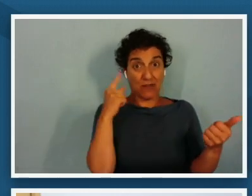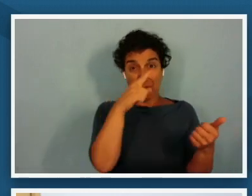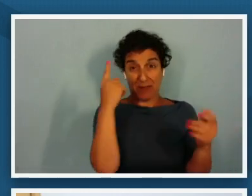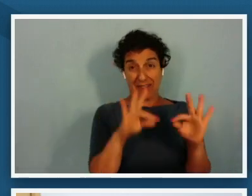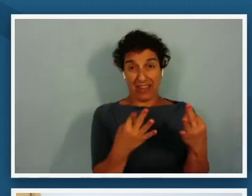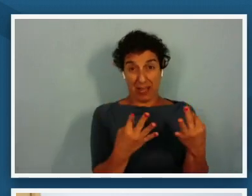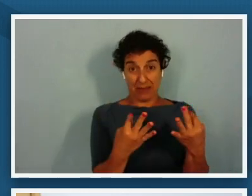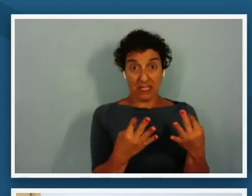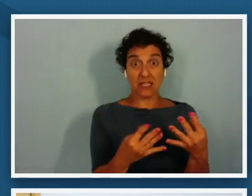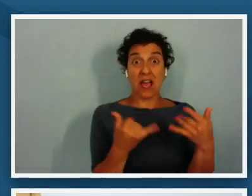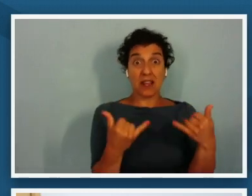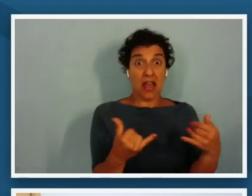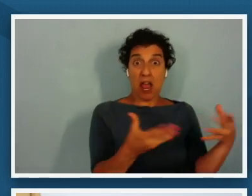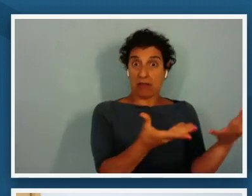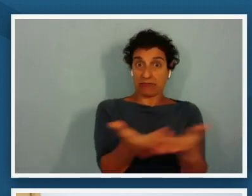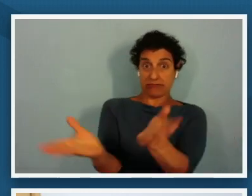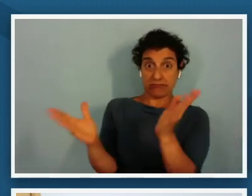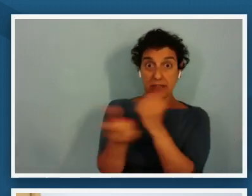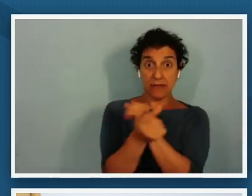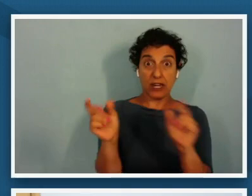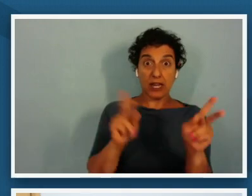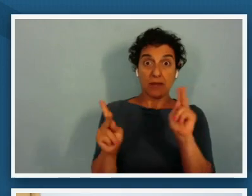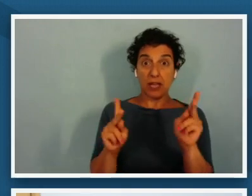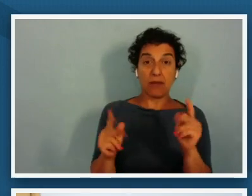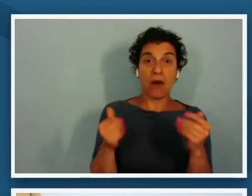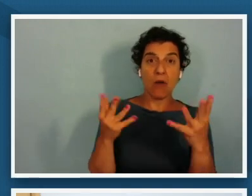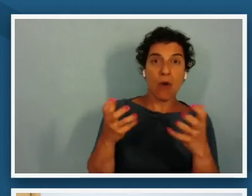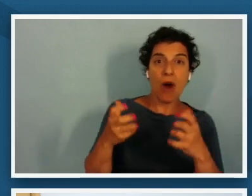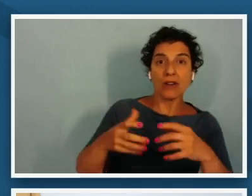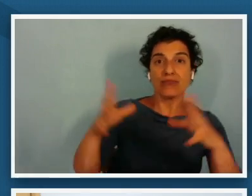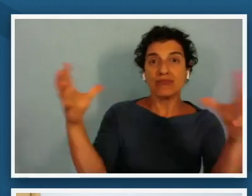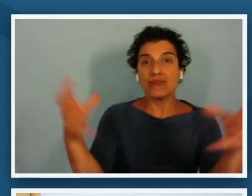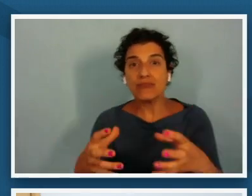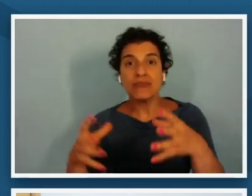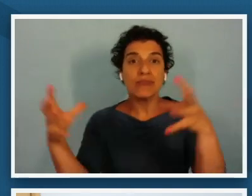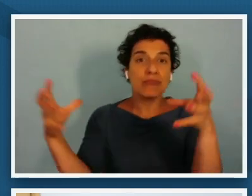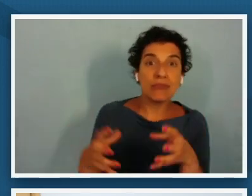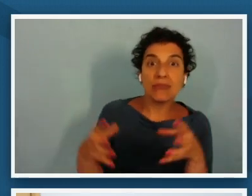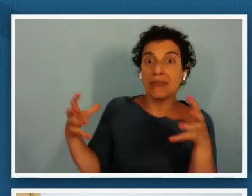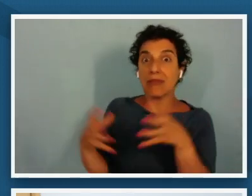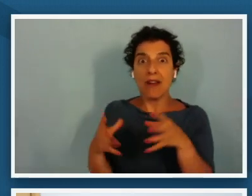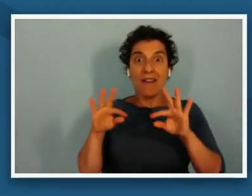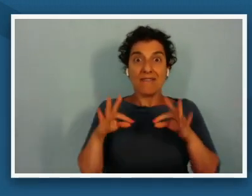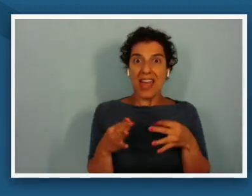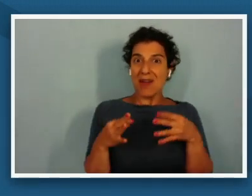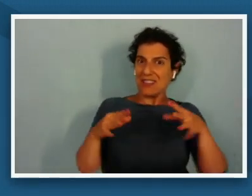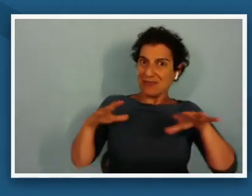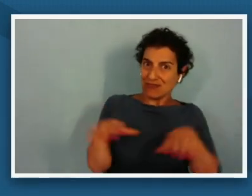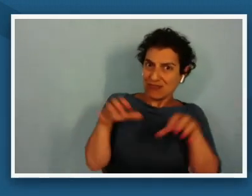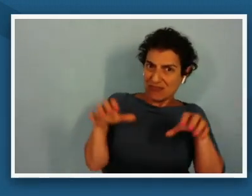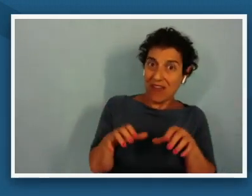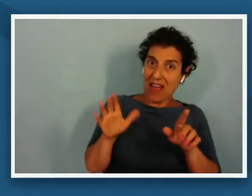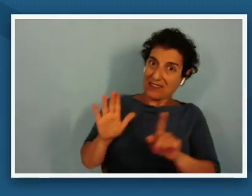as free people the wish to organize gather and conduct their families as